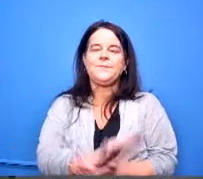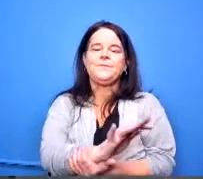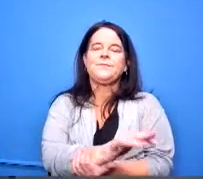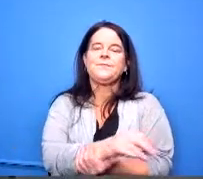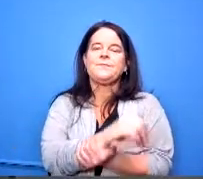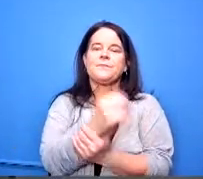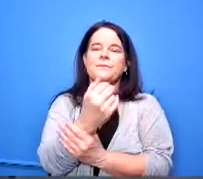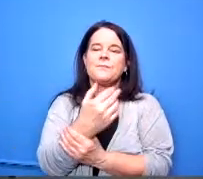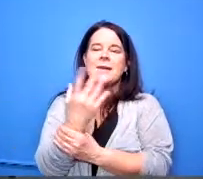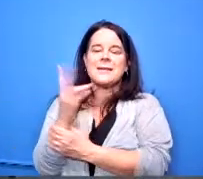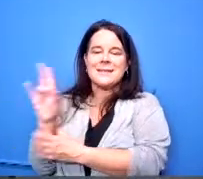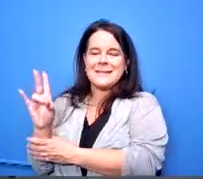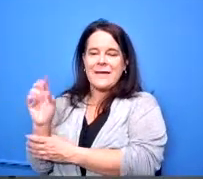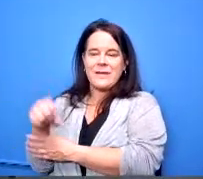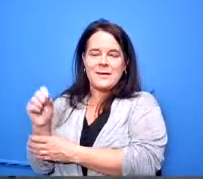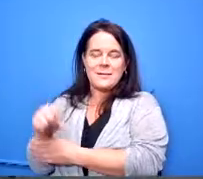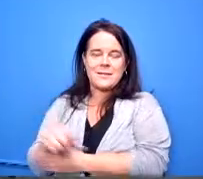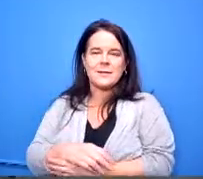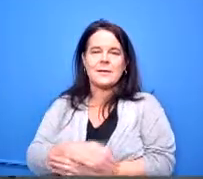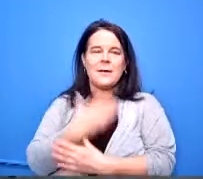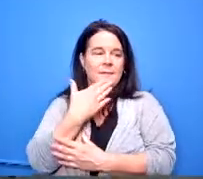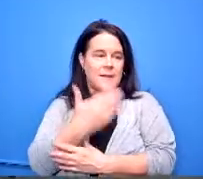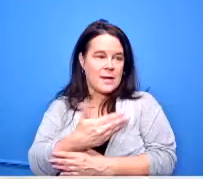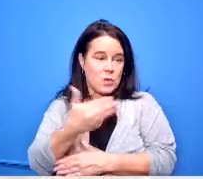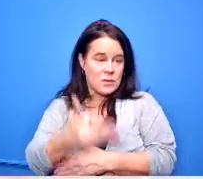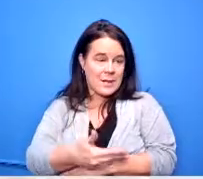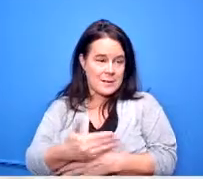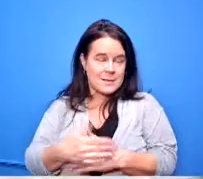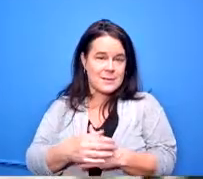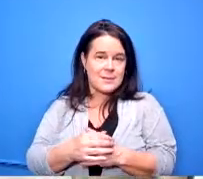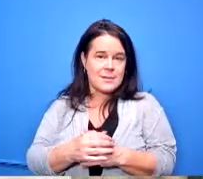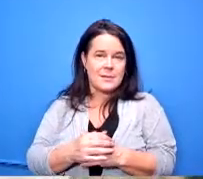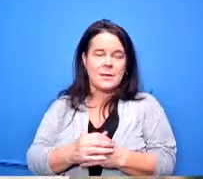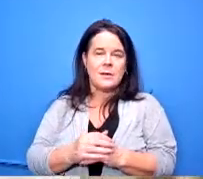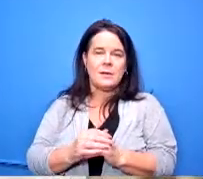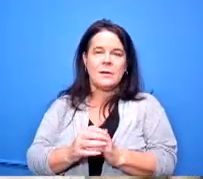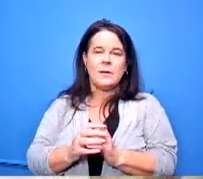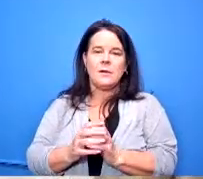thank you madam treasurer dr lolly your next recommendation please um my next recommendation